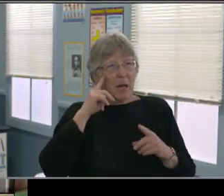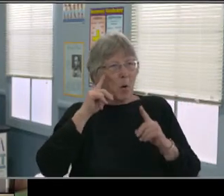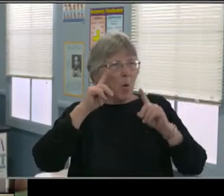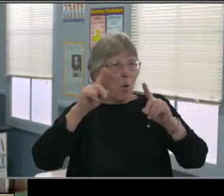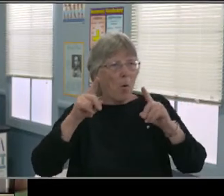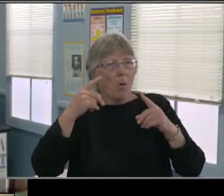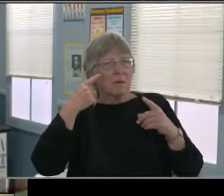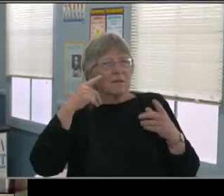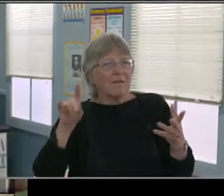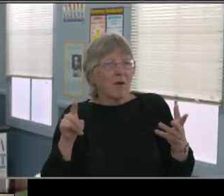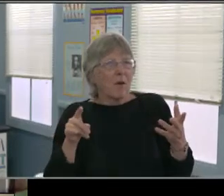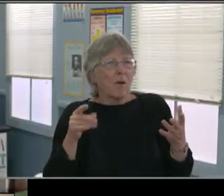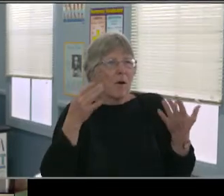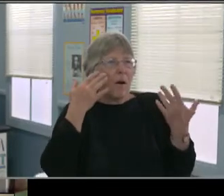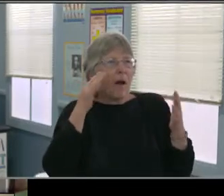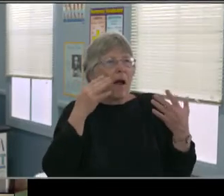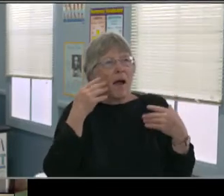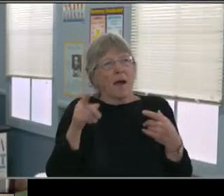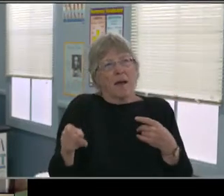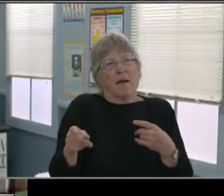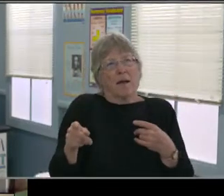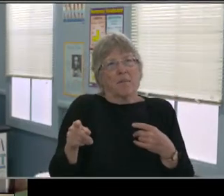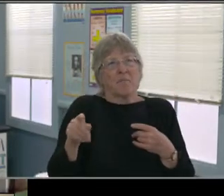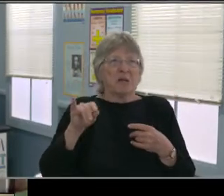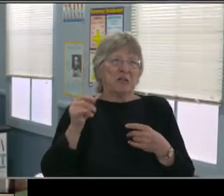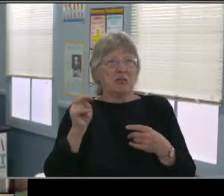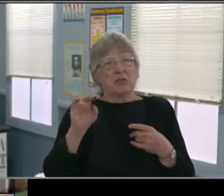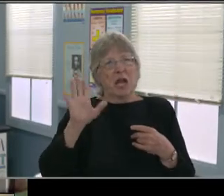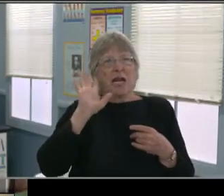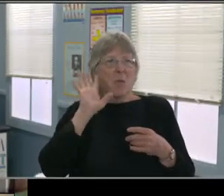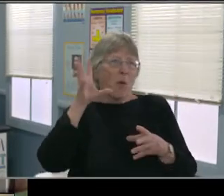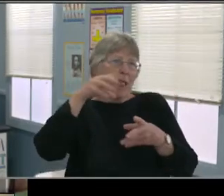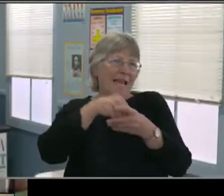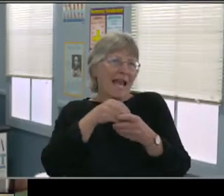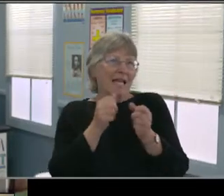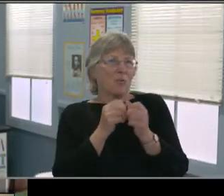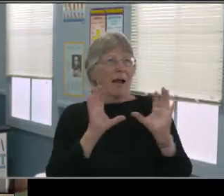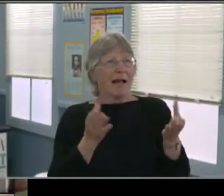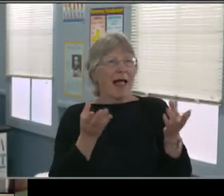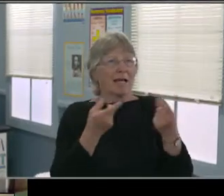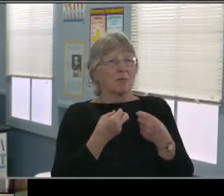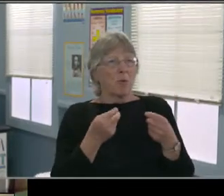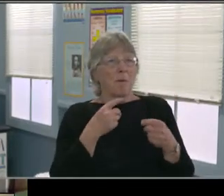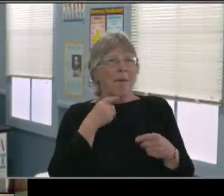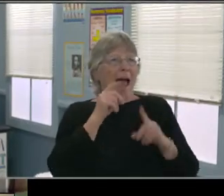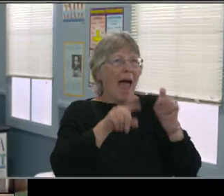you don't want people to see your background or your home. There are all these reasons, but in terms of learning